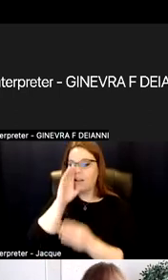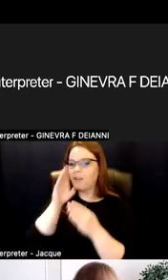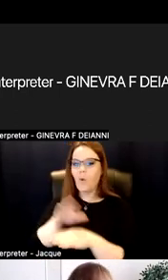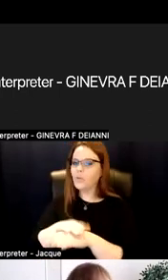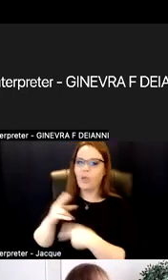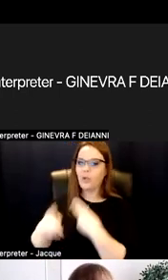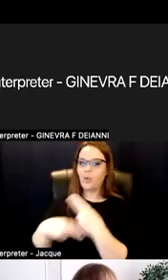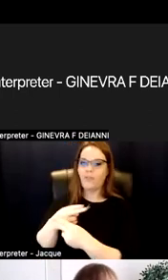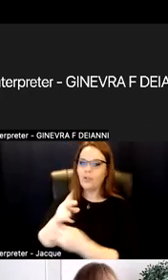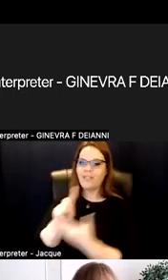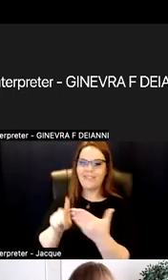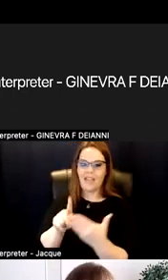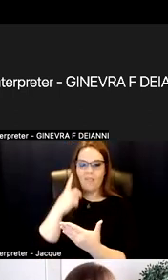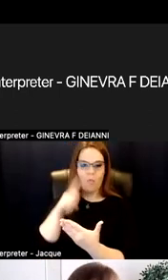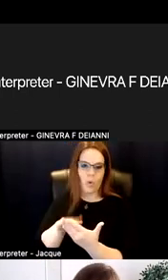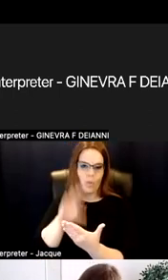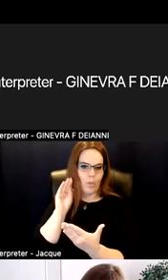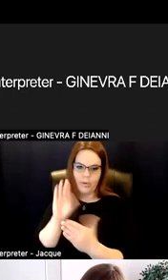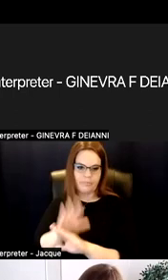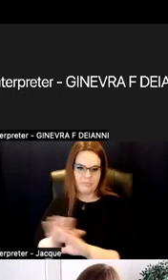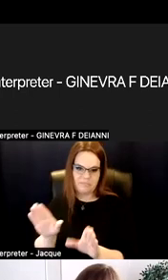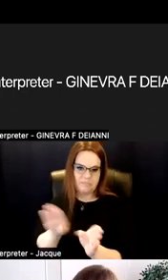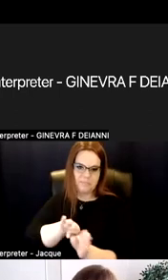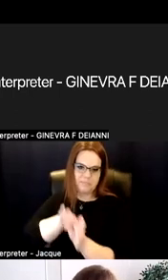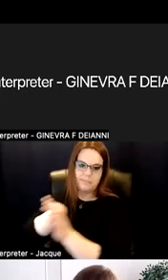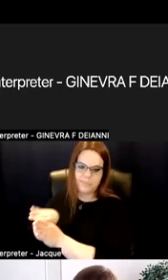And there are a variety of ways that universal design